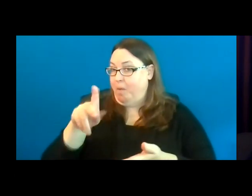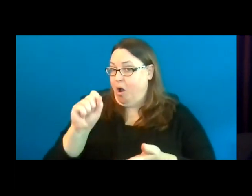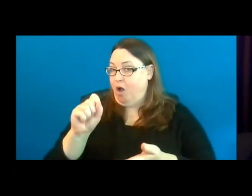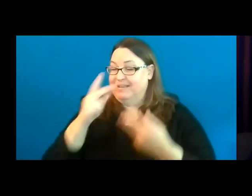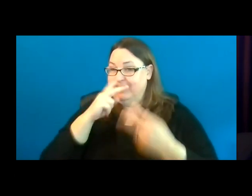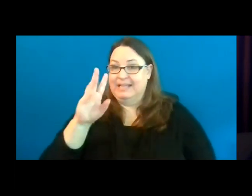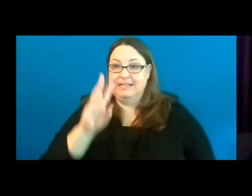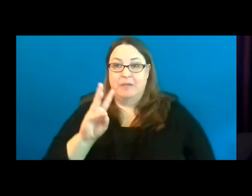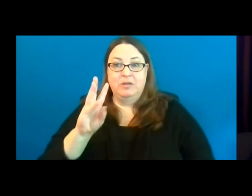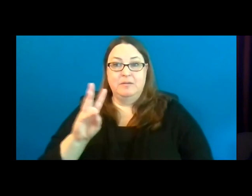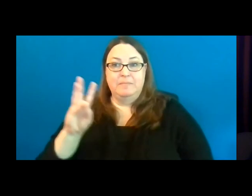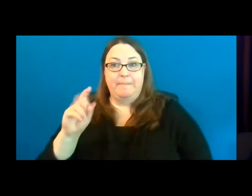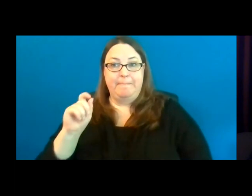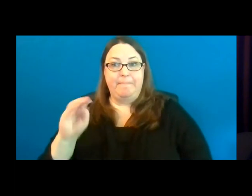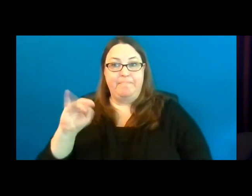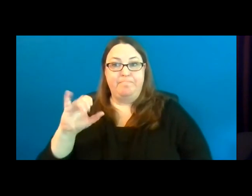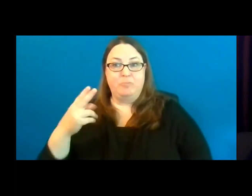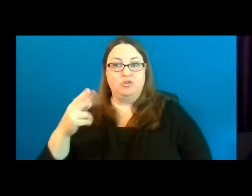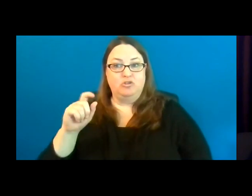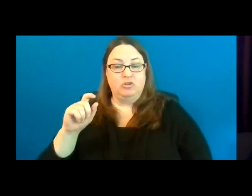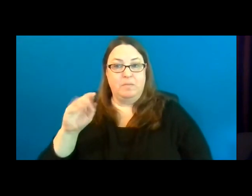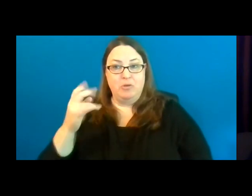Thank You!